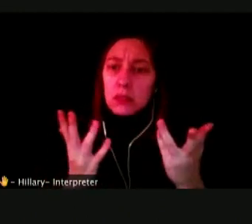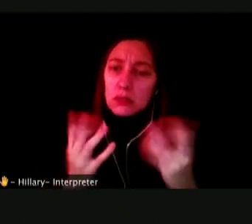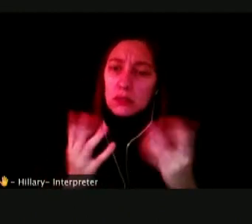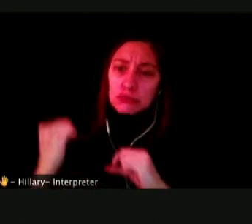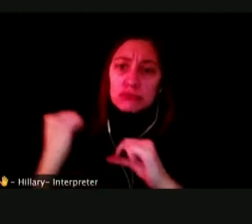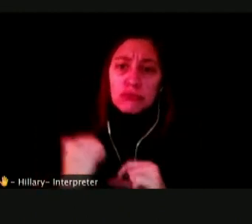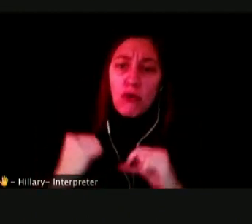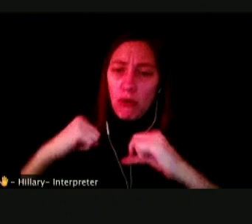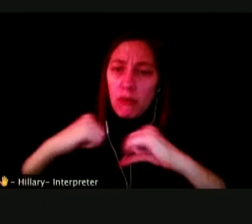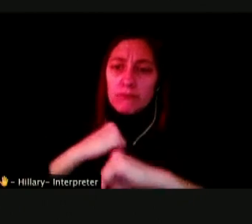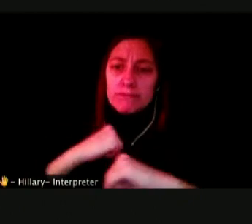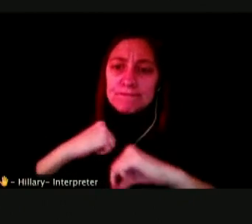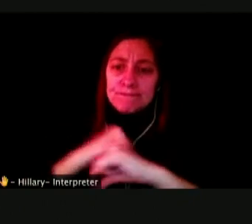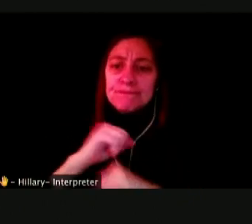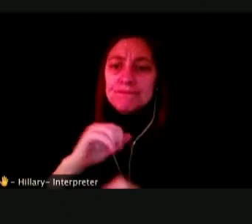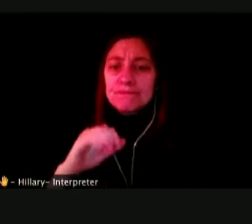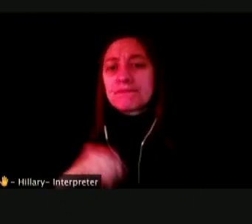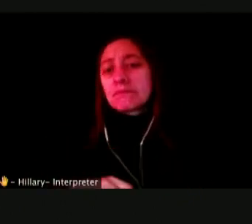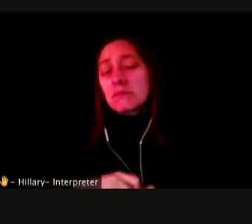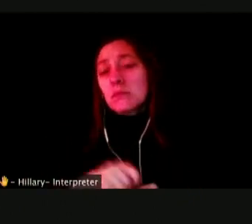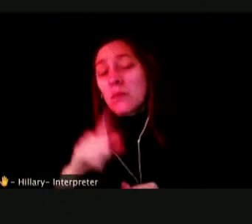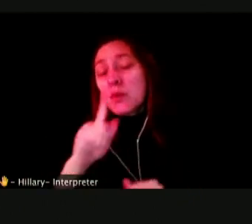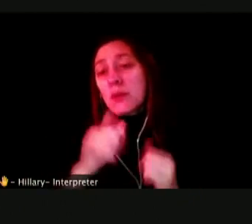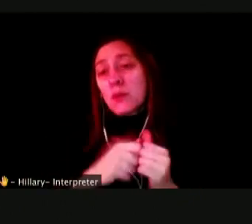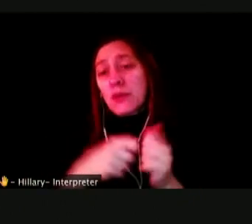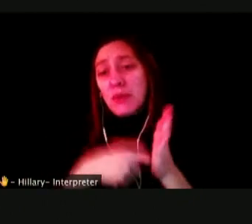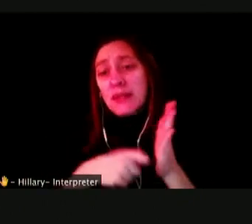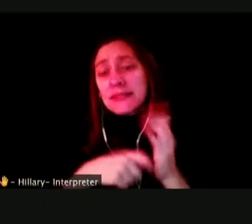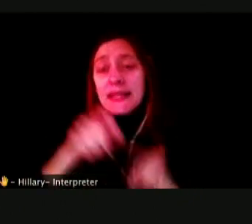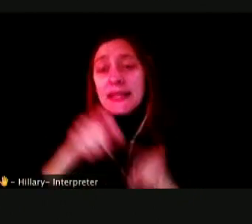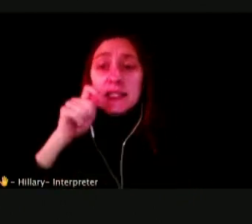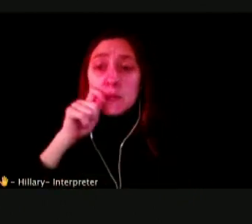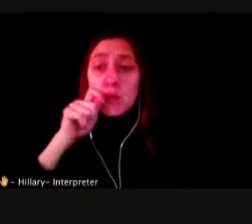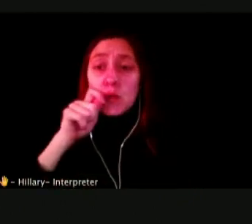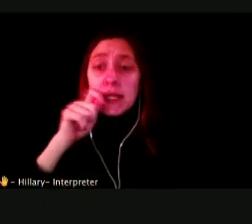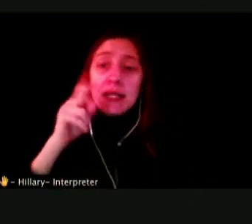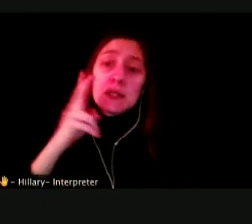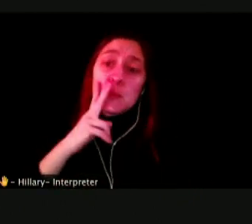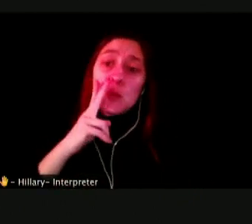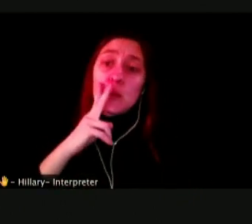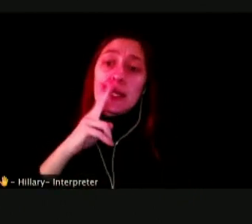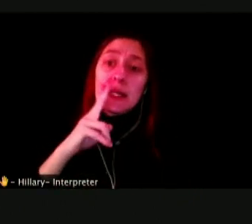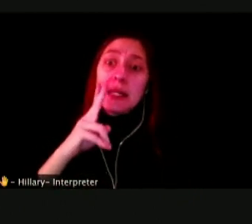PARTICULARLY IN THE WORLD WHERE THE SMOKING UNTRADITIONAL HAS BEEN GOING DOWN SIGNIFICANTLY.